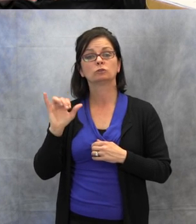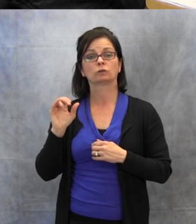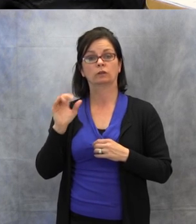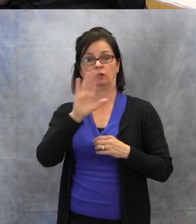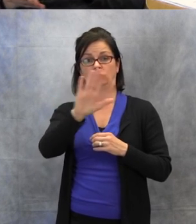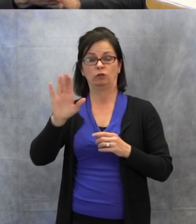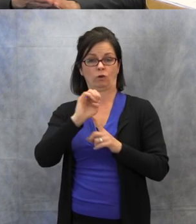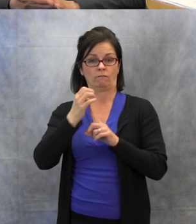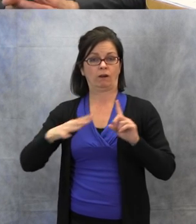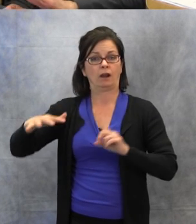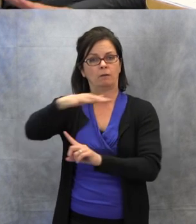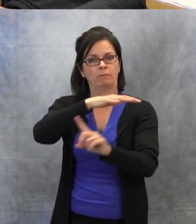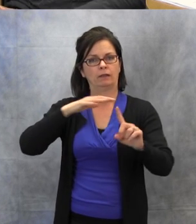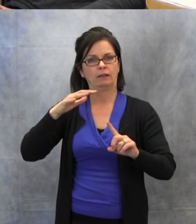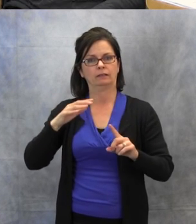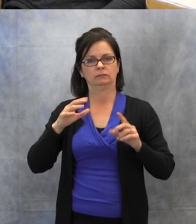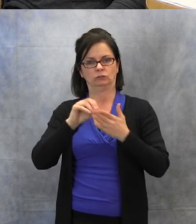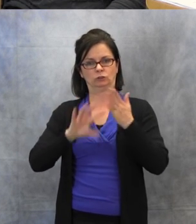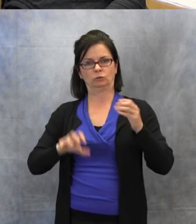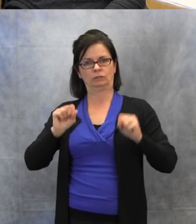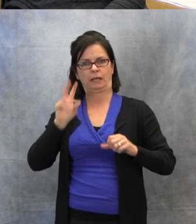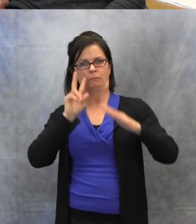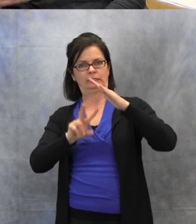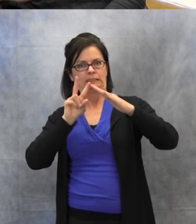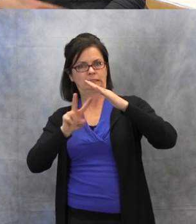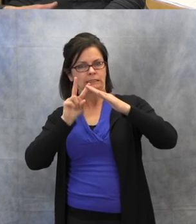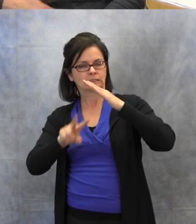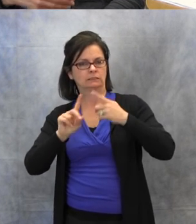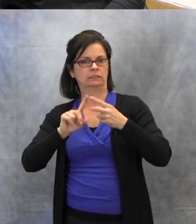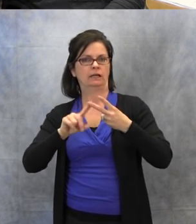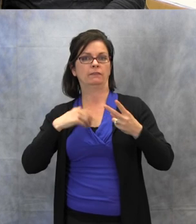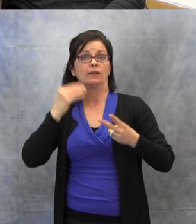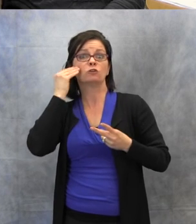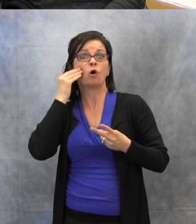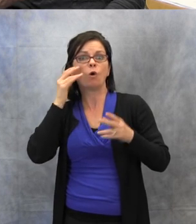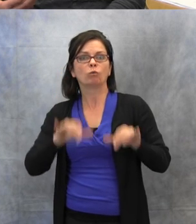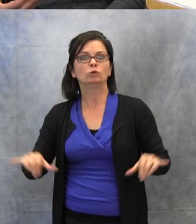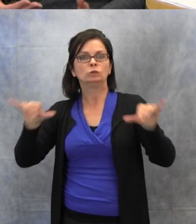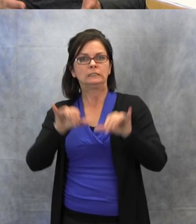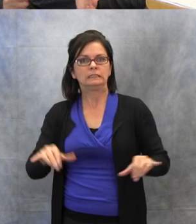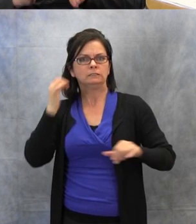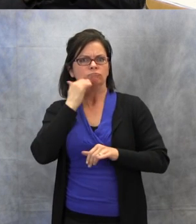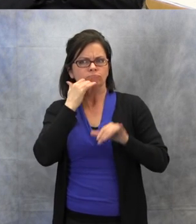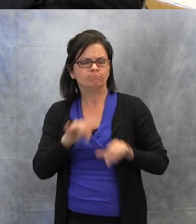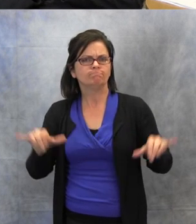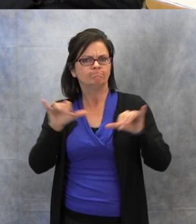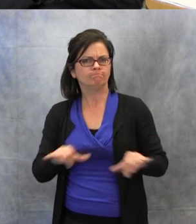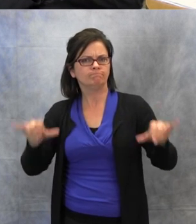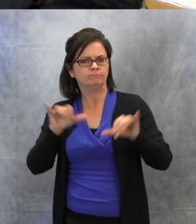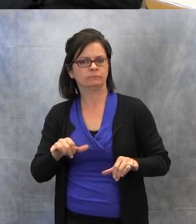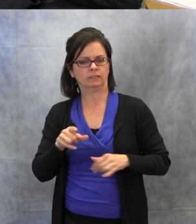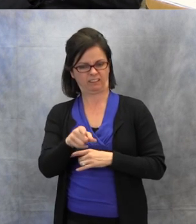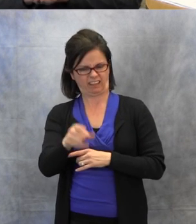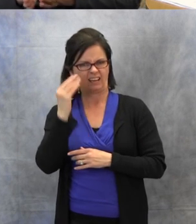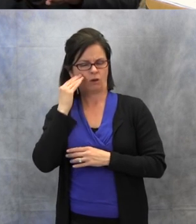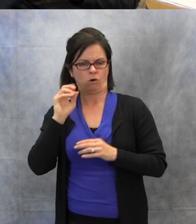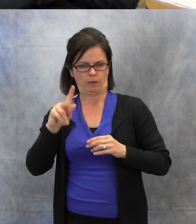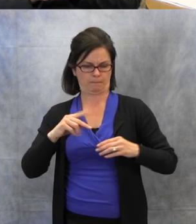and routines, that really helps them because they know, "OK, once we're done with my math work, I need to put it